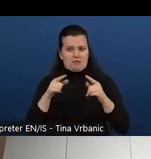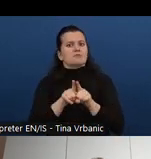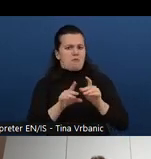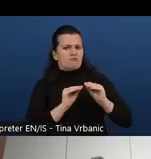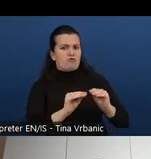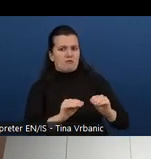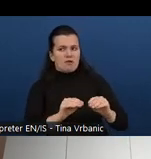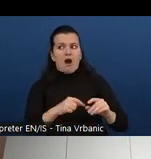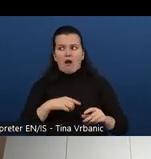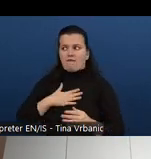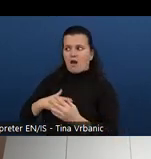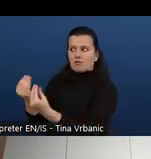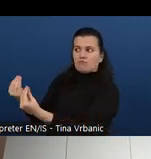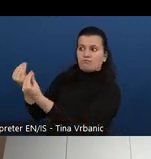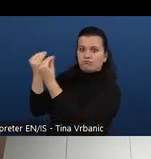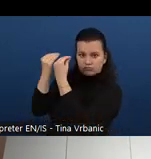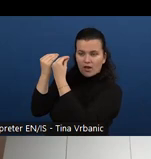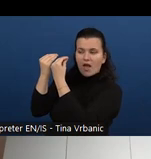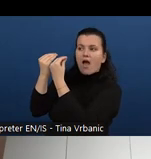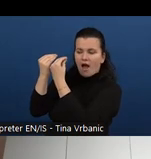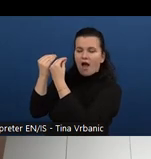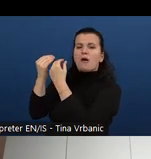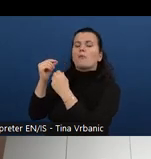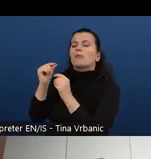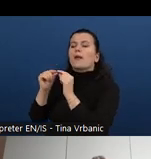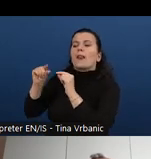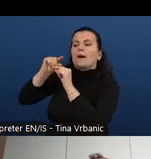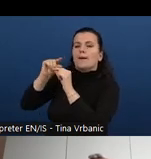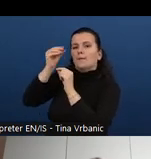Then the owner was also explored.